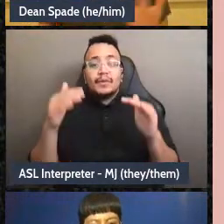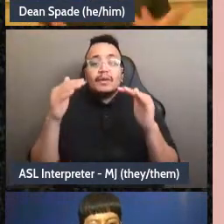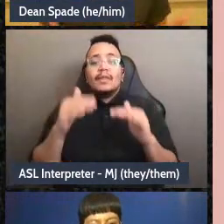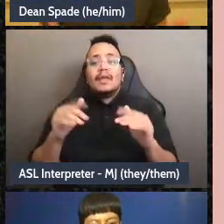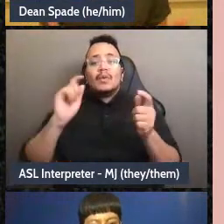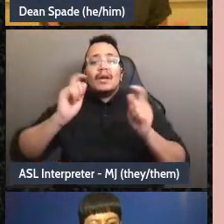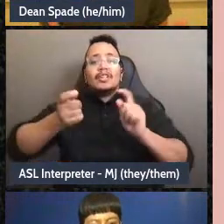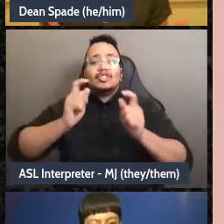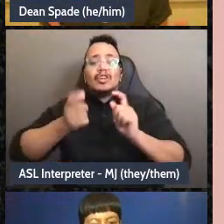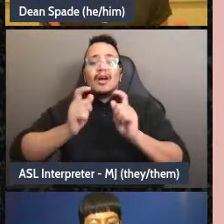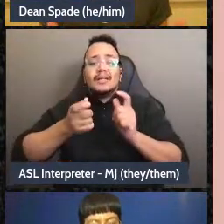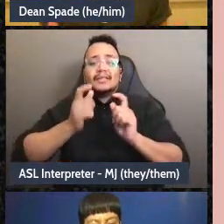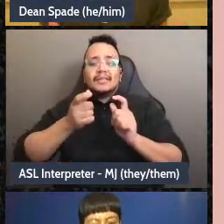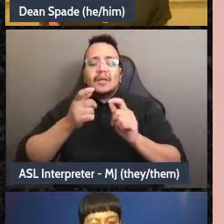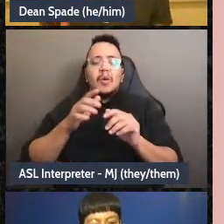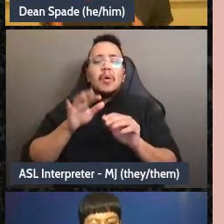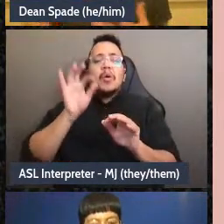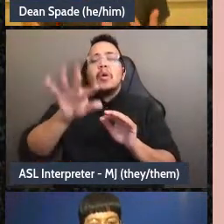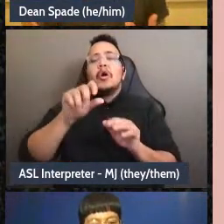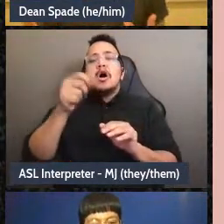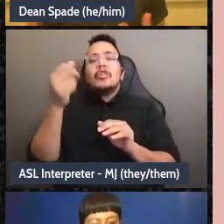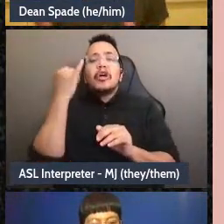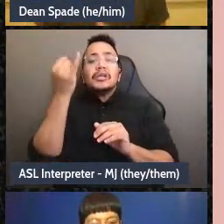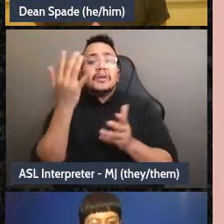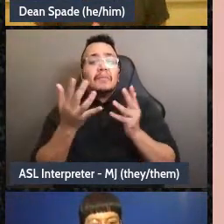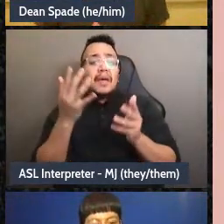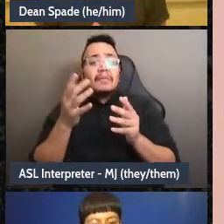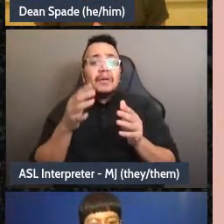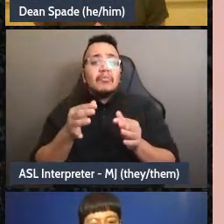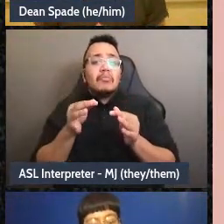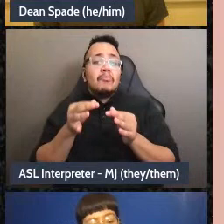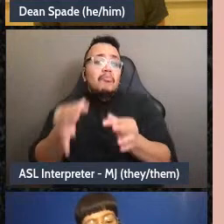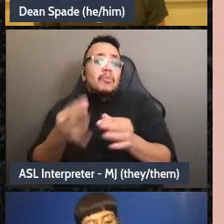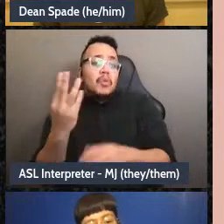“how about Wednesday night? How about Wednesday at noon?” and then other people are like “Okay